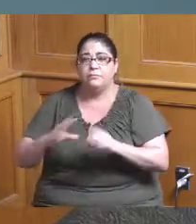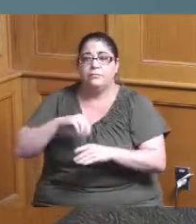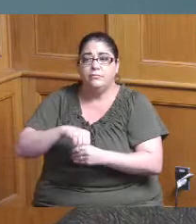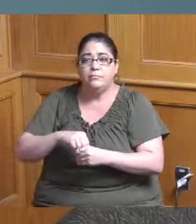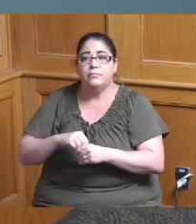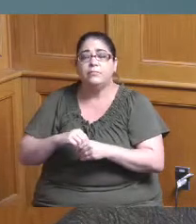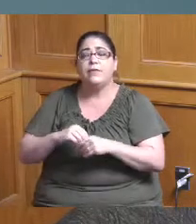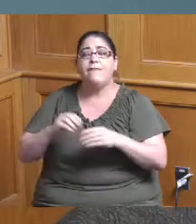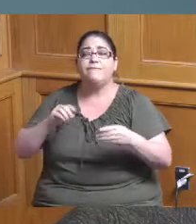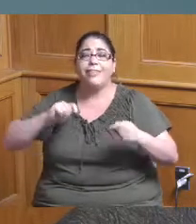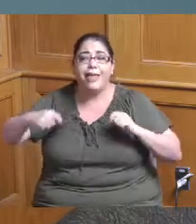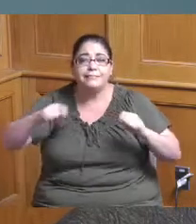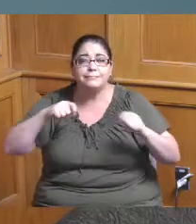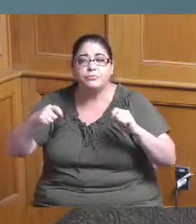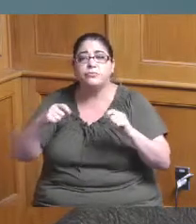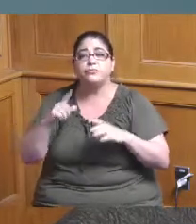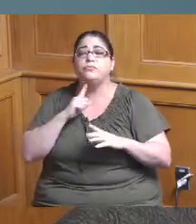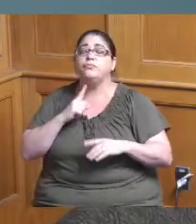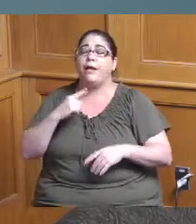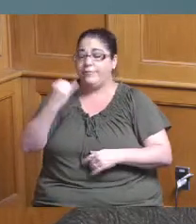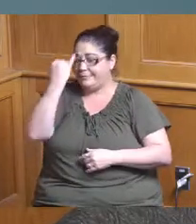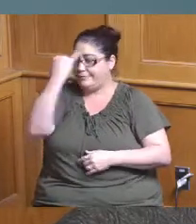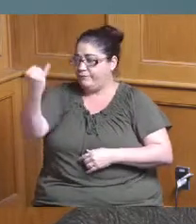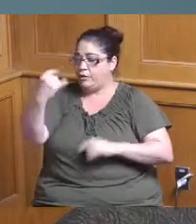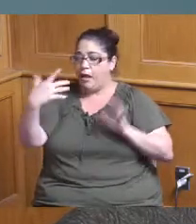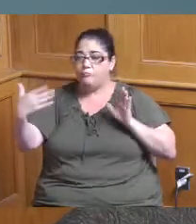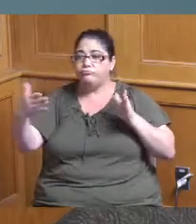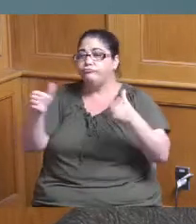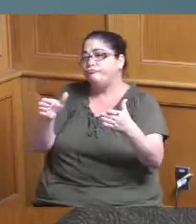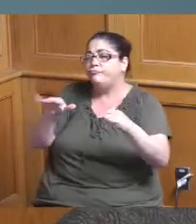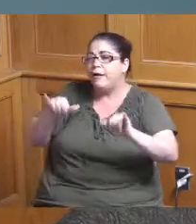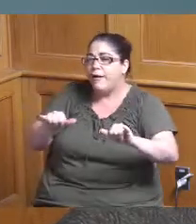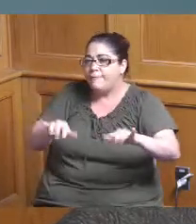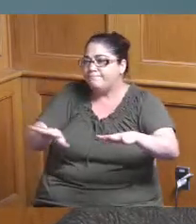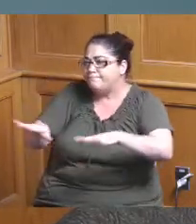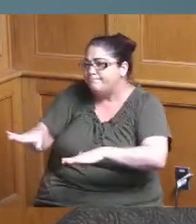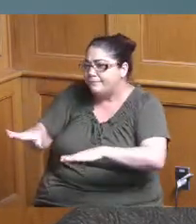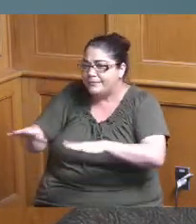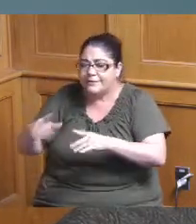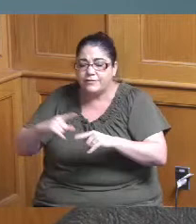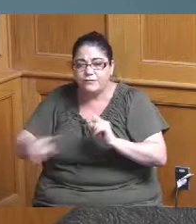look at the different ideas that we had and making some adjustments so it looks really good to me